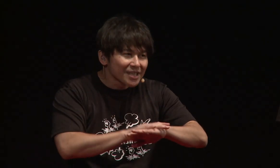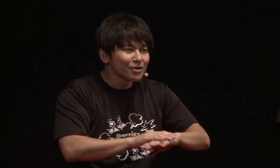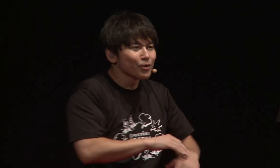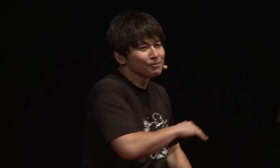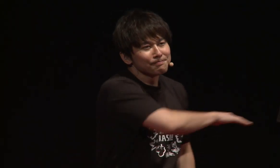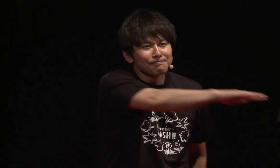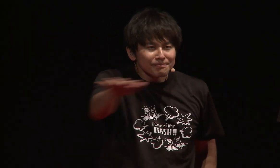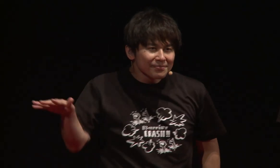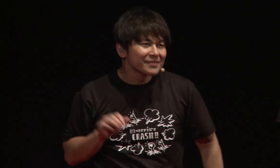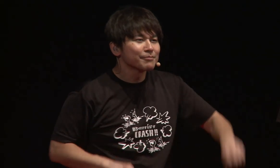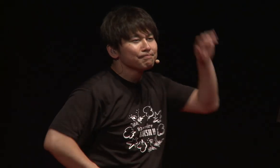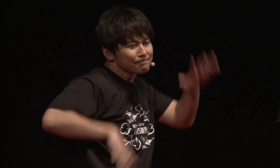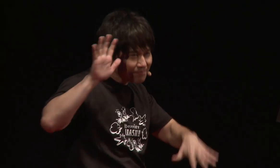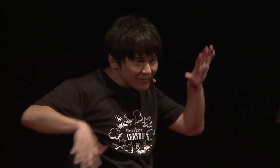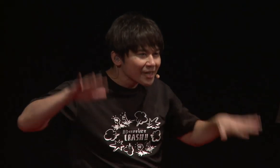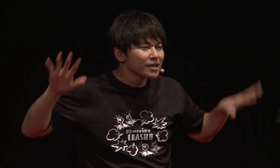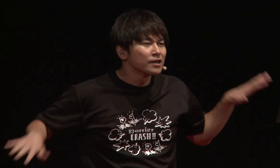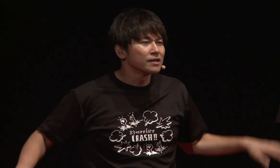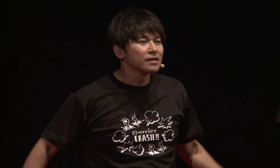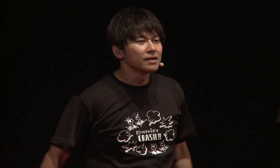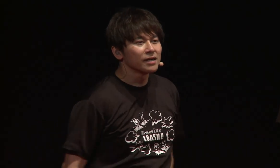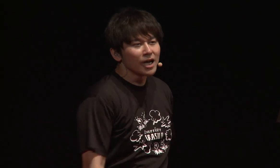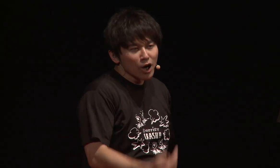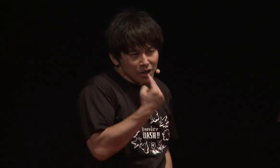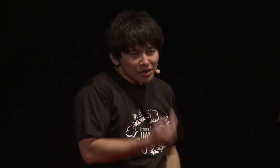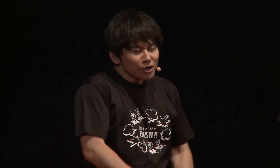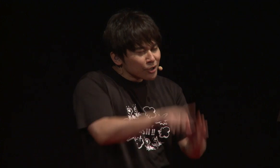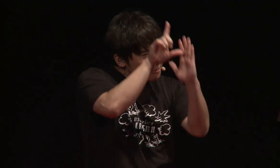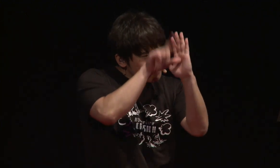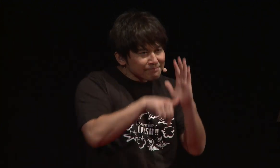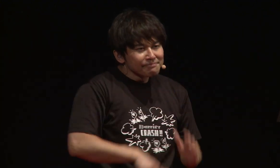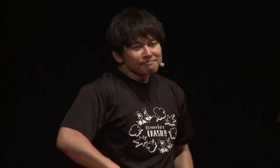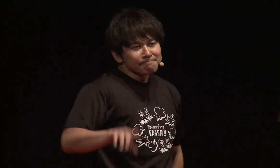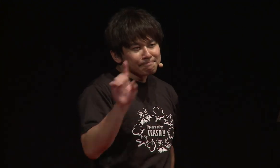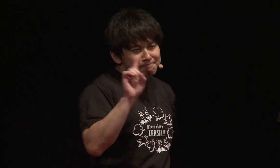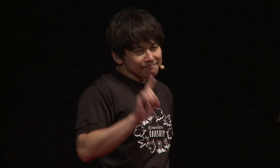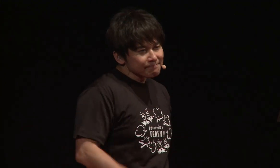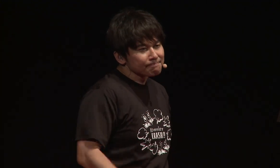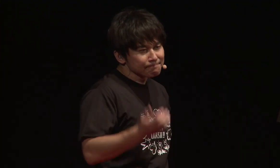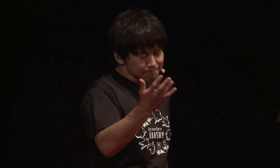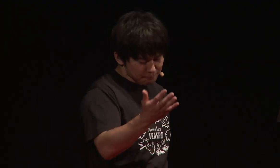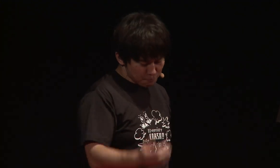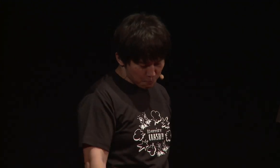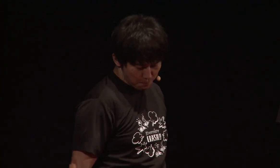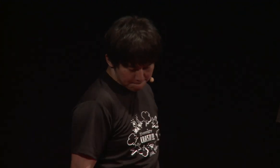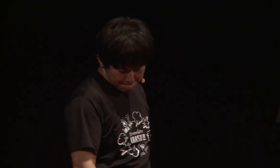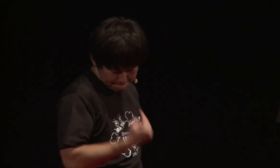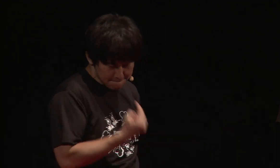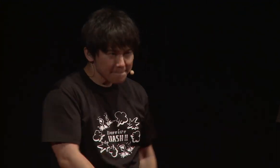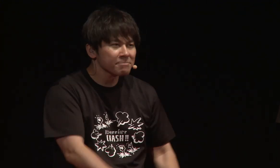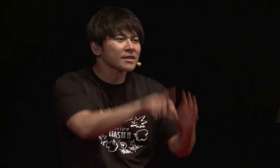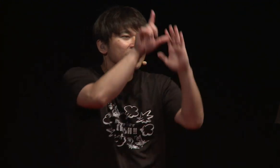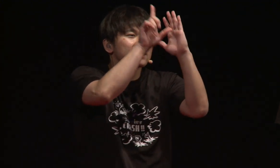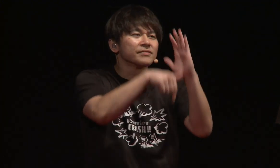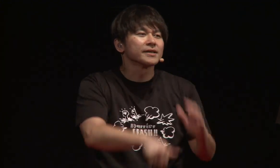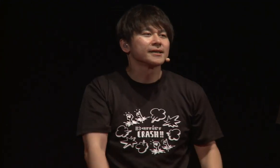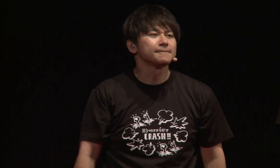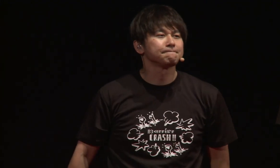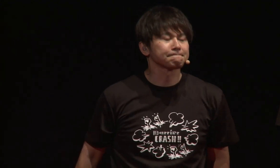There are varying levels of hearing too. How is it in my case? Well...